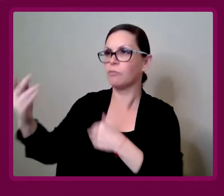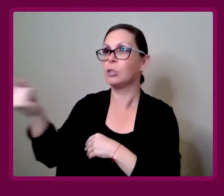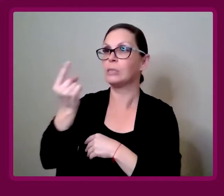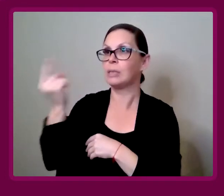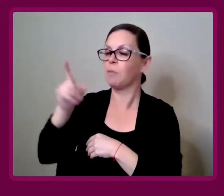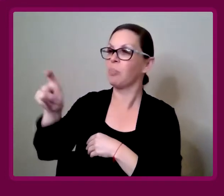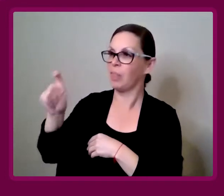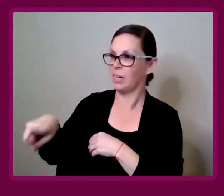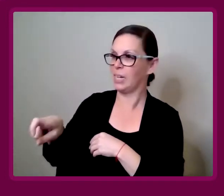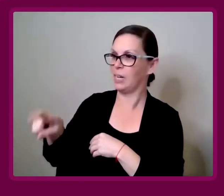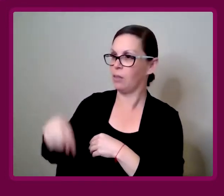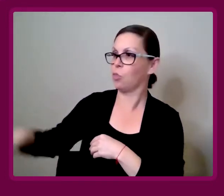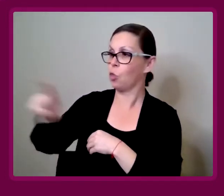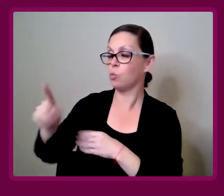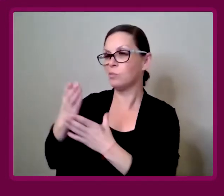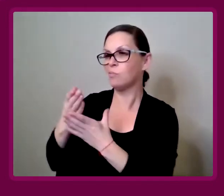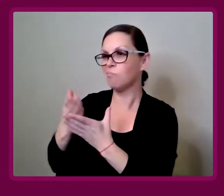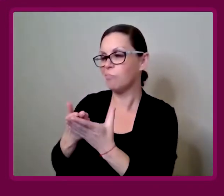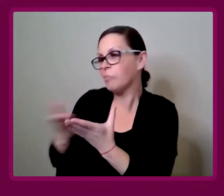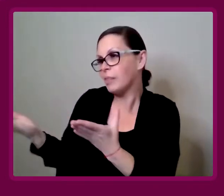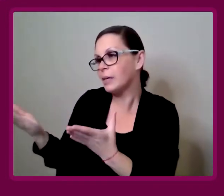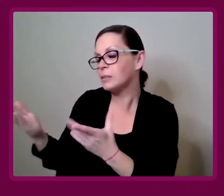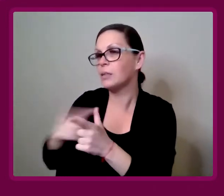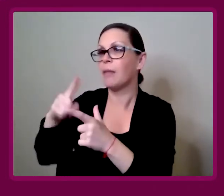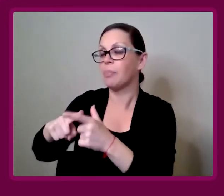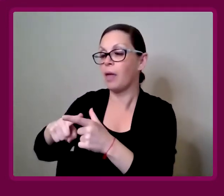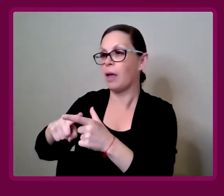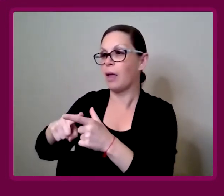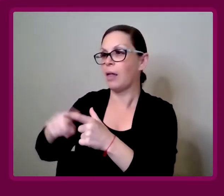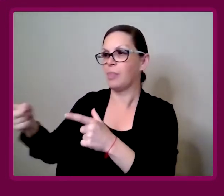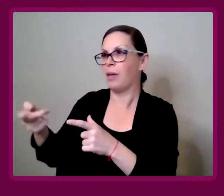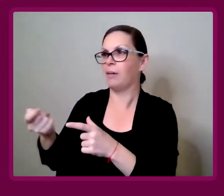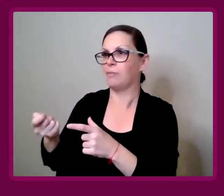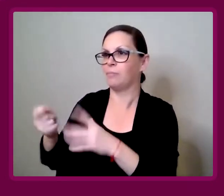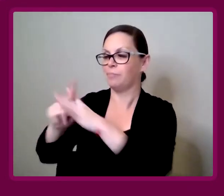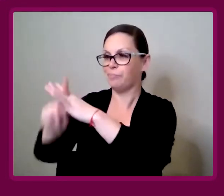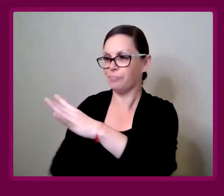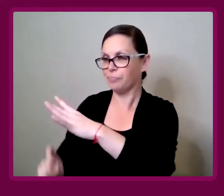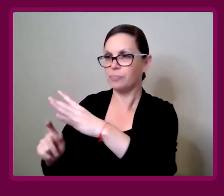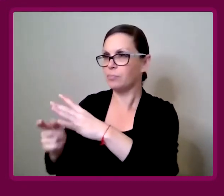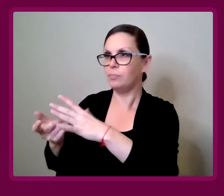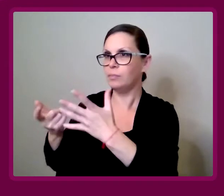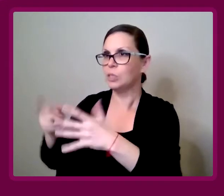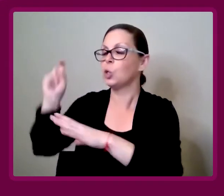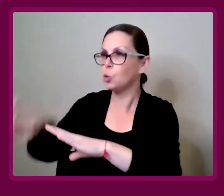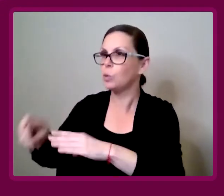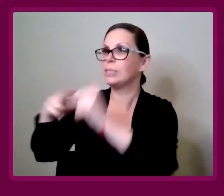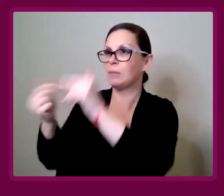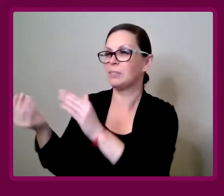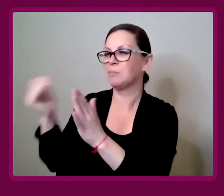been used for someone that needed those elements. Then you've suddenly lost it. You're going to have to regain it again.